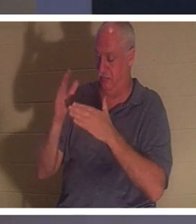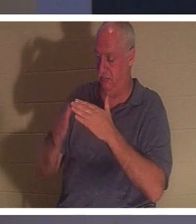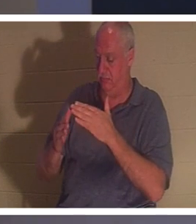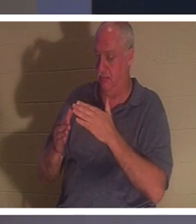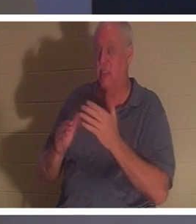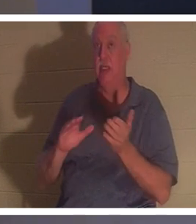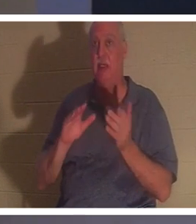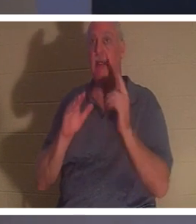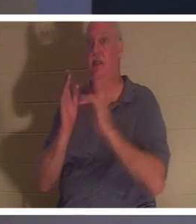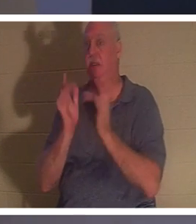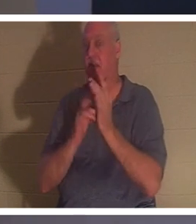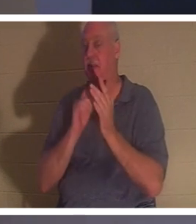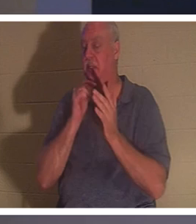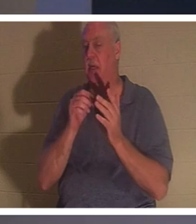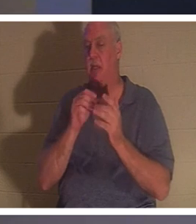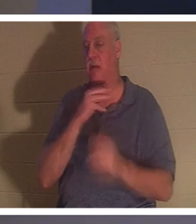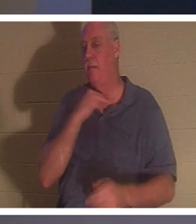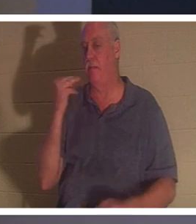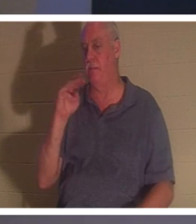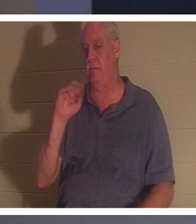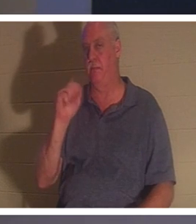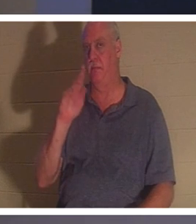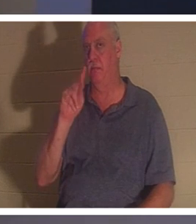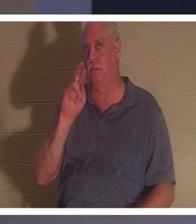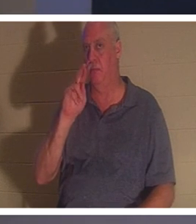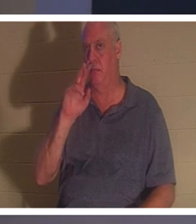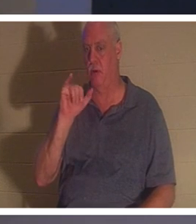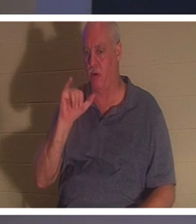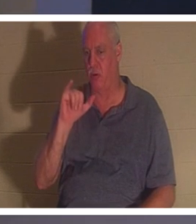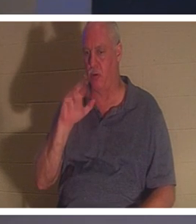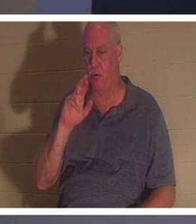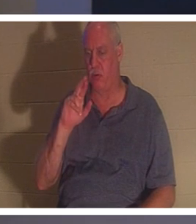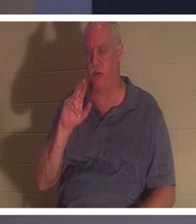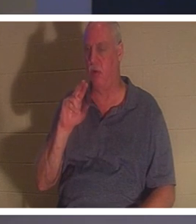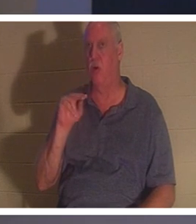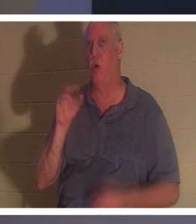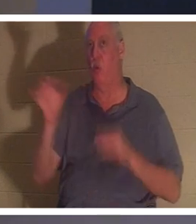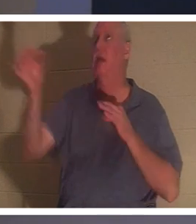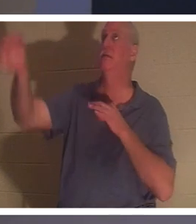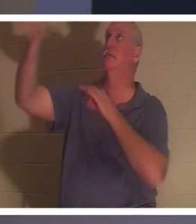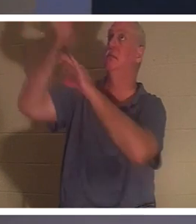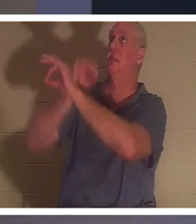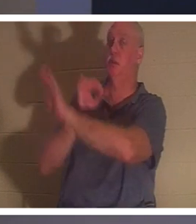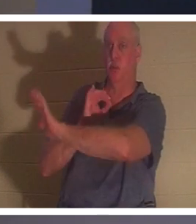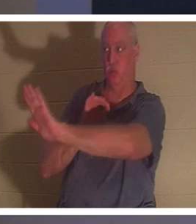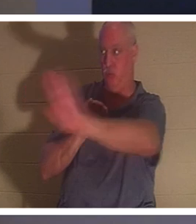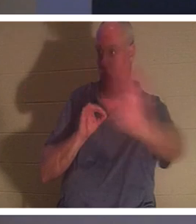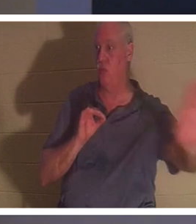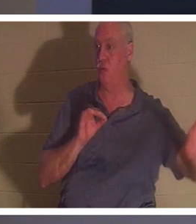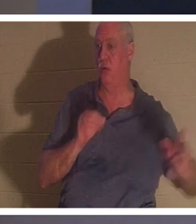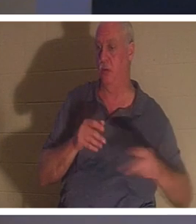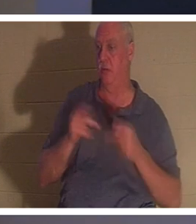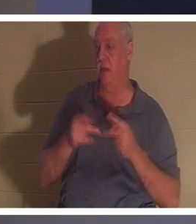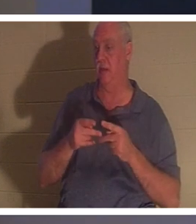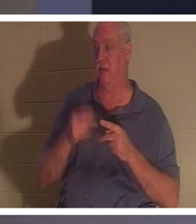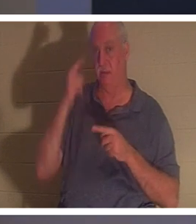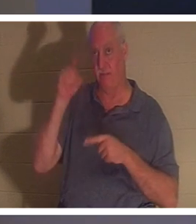of a "martyr". He died the death of a substitute in your place as you and for you. If you believe